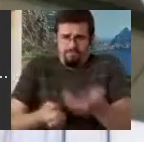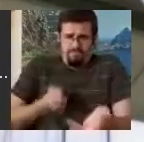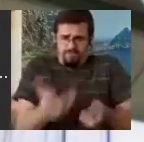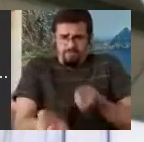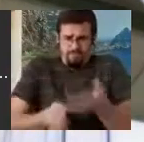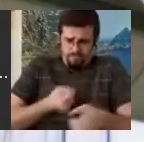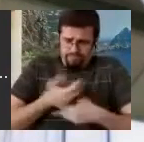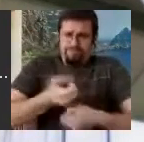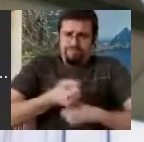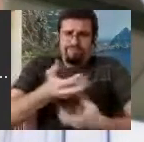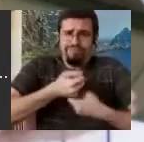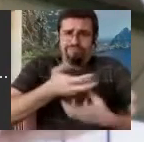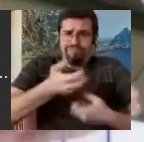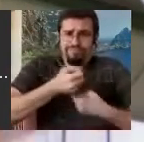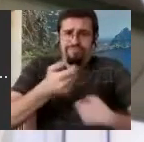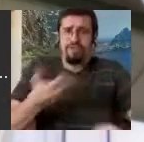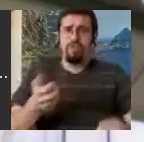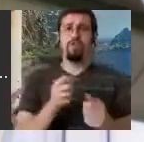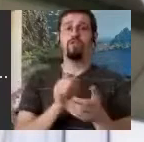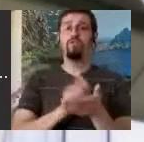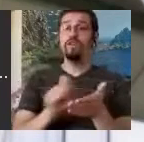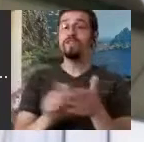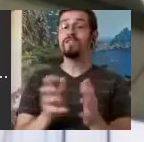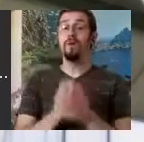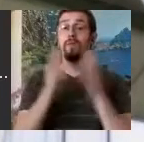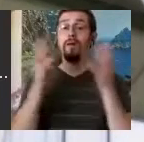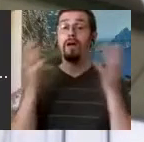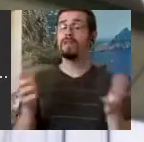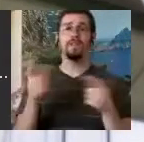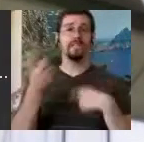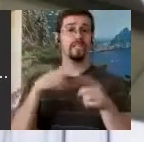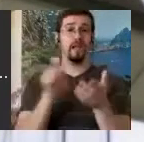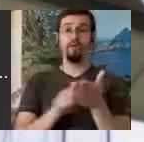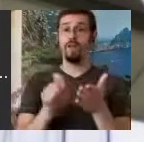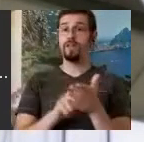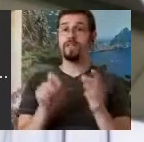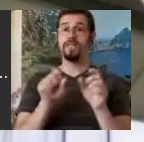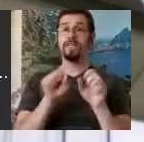system is just spreading. Isn't it a a miracle that there were 40 presentations